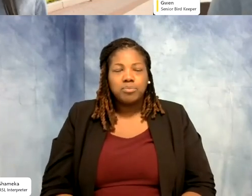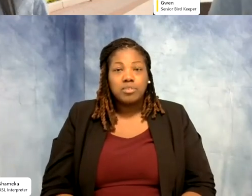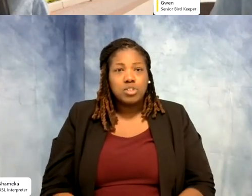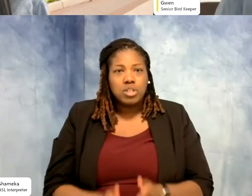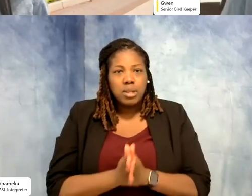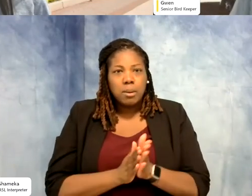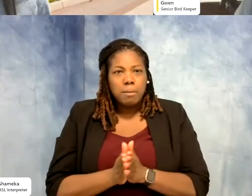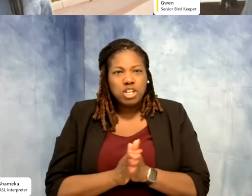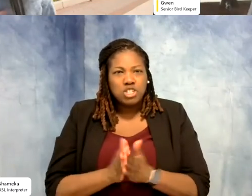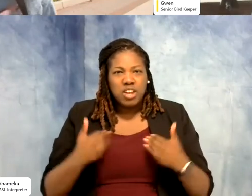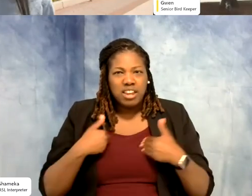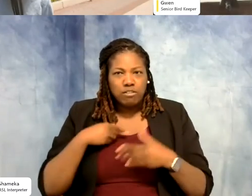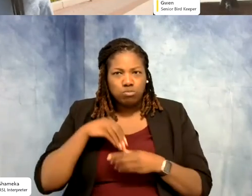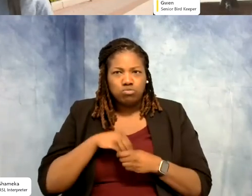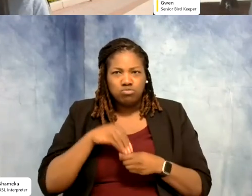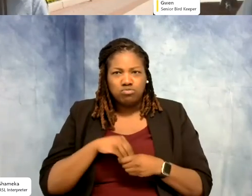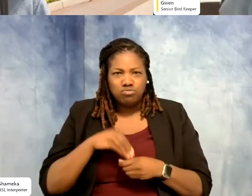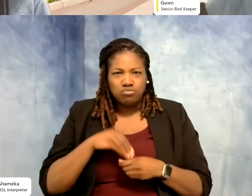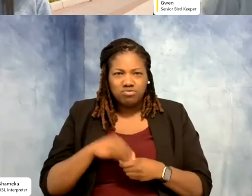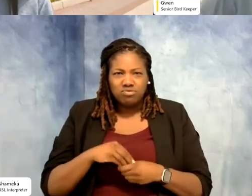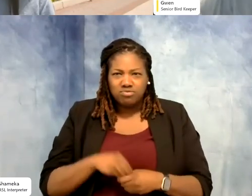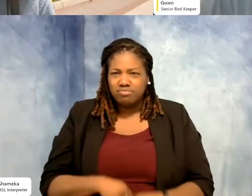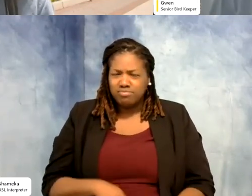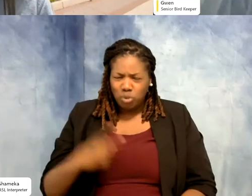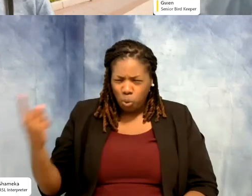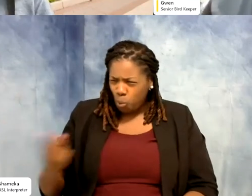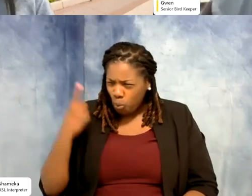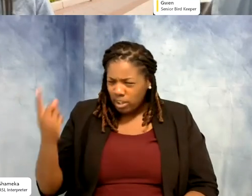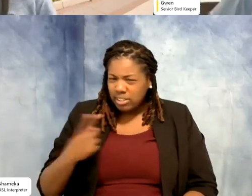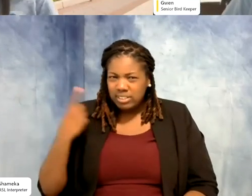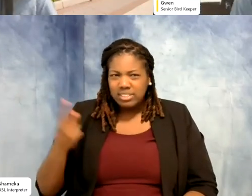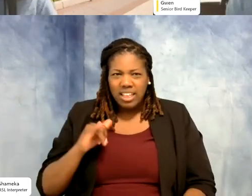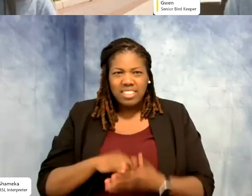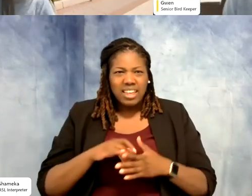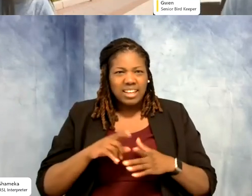always been in you, even that aptitude test was like yep you're going to work with animals